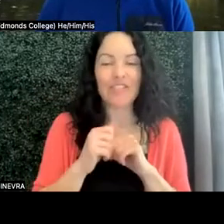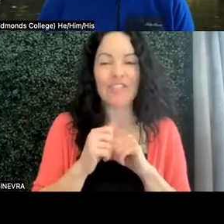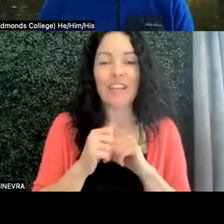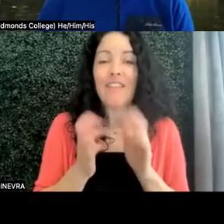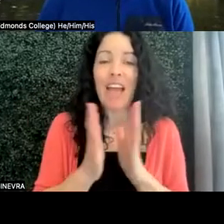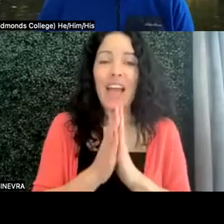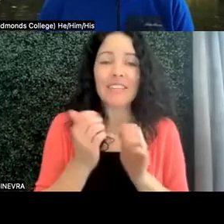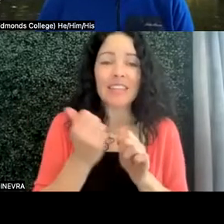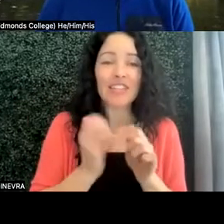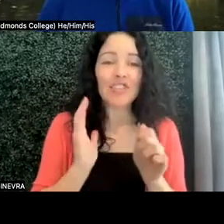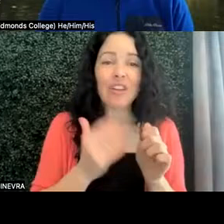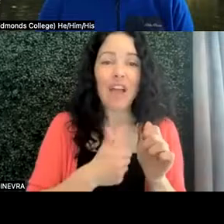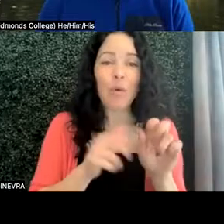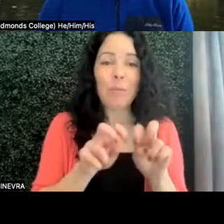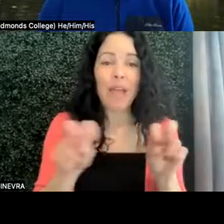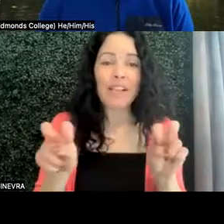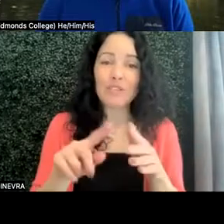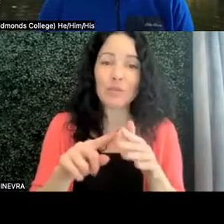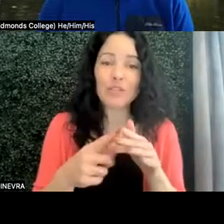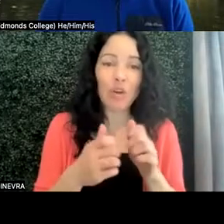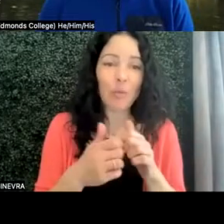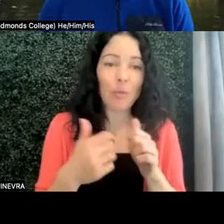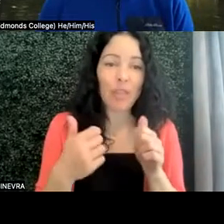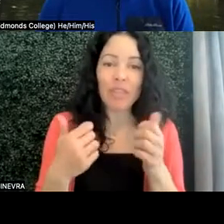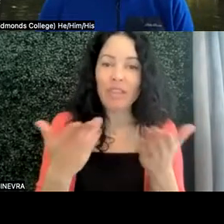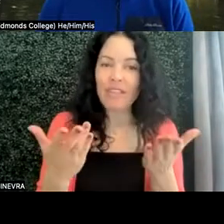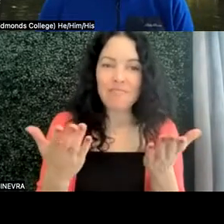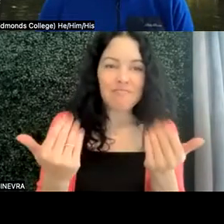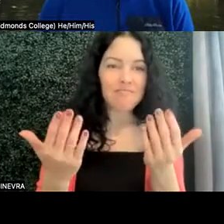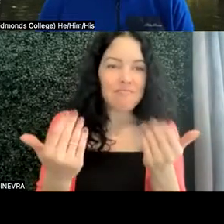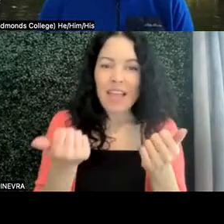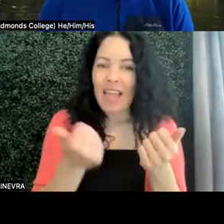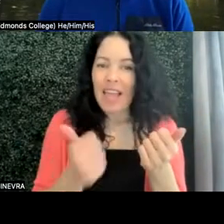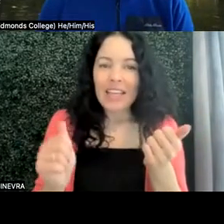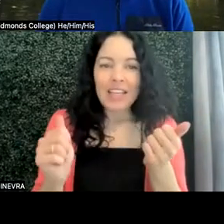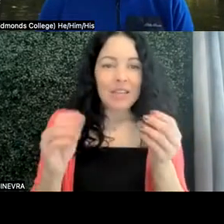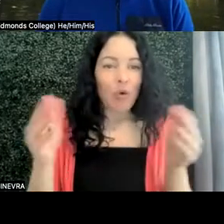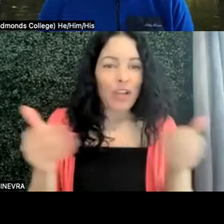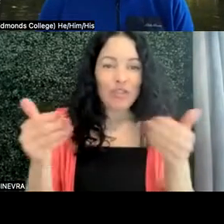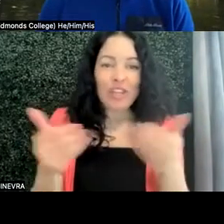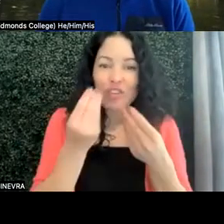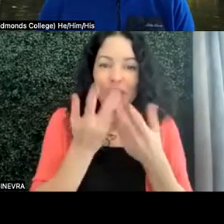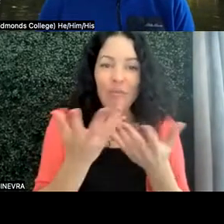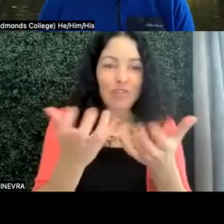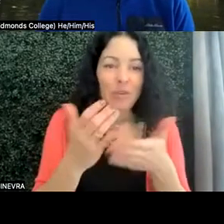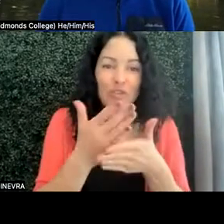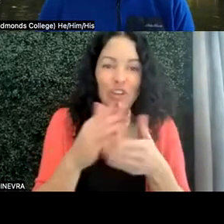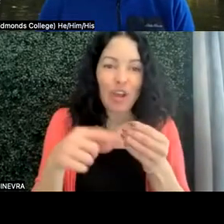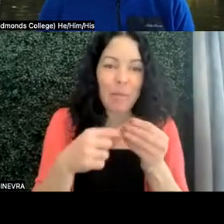to start out, start us off with providing any further introductory information they'd like to share about themselves and their backgrounds,